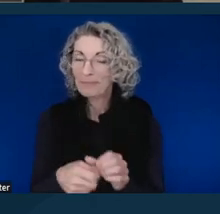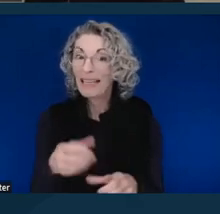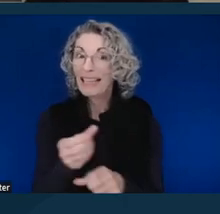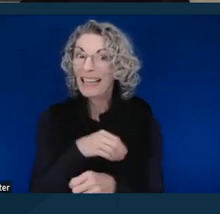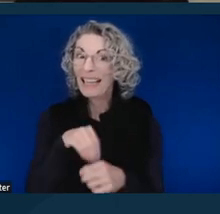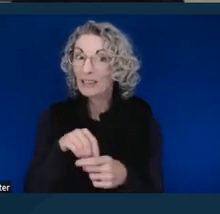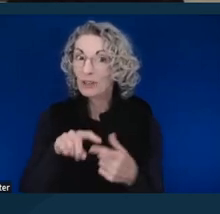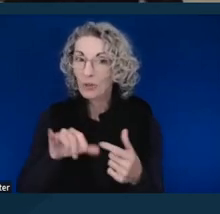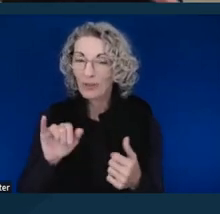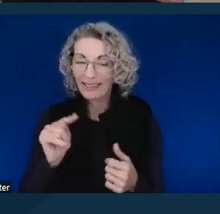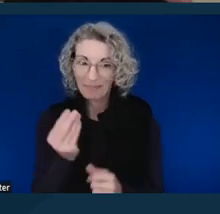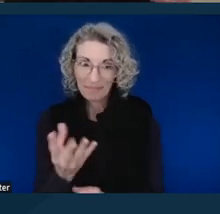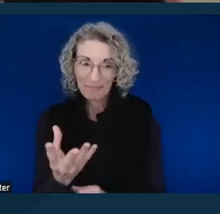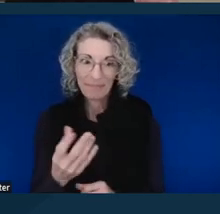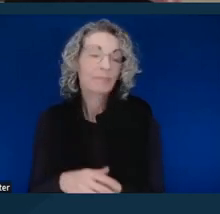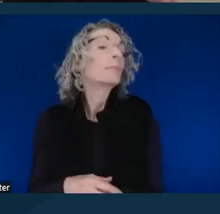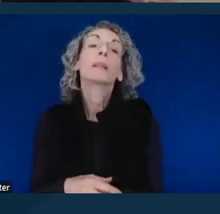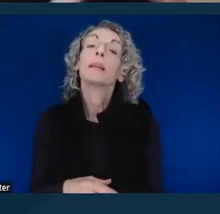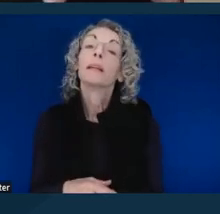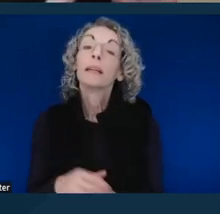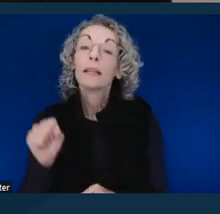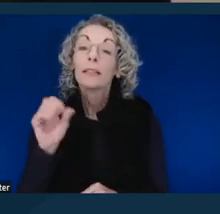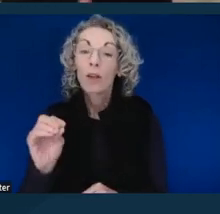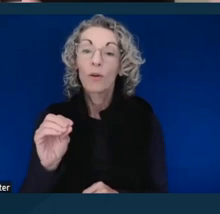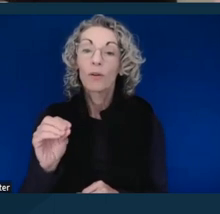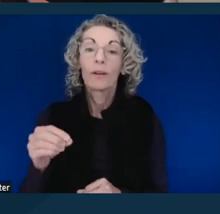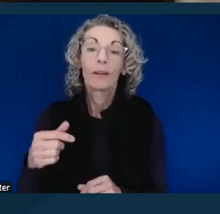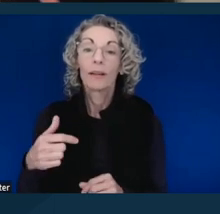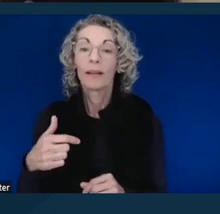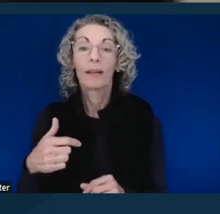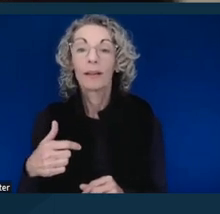I was thrilled, very thrilled and privileged to work